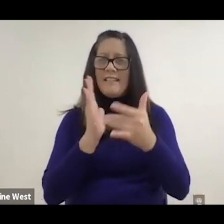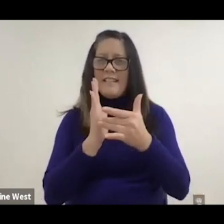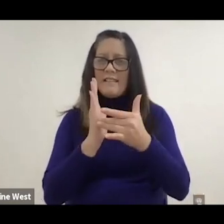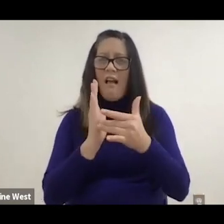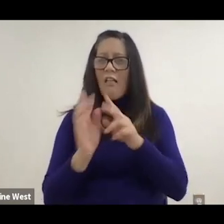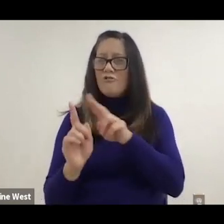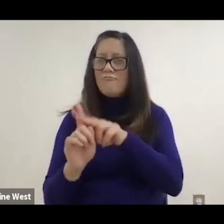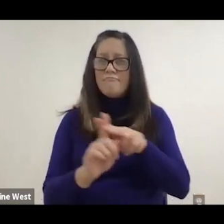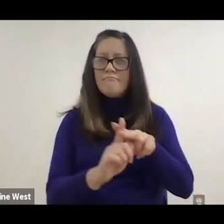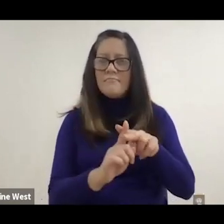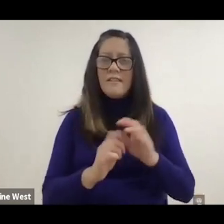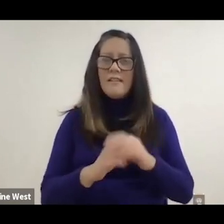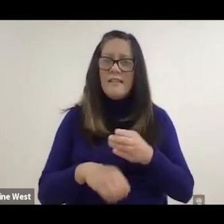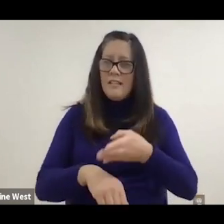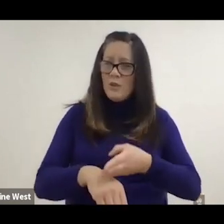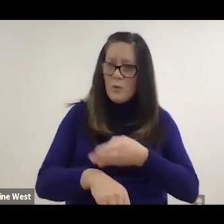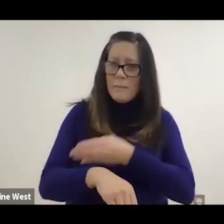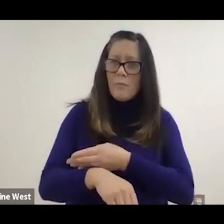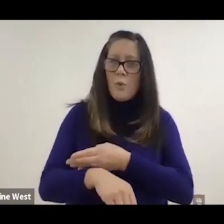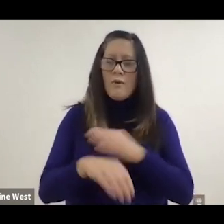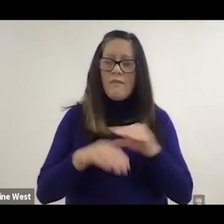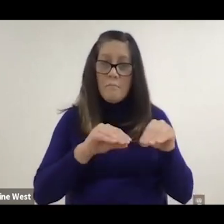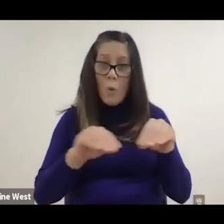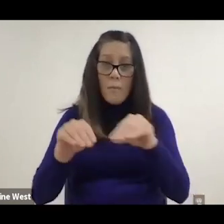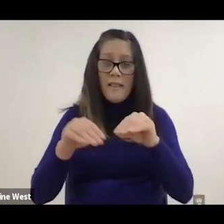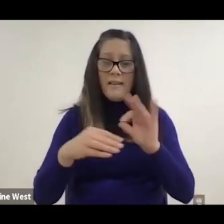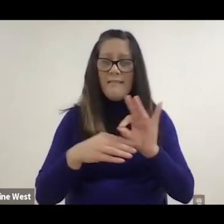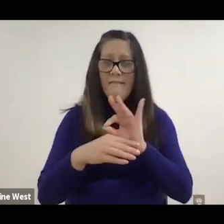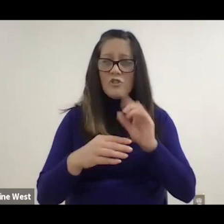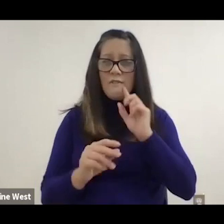improve the mobility and function of individuals with disabilities.